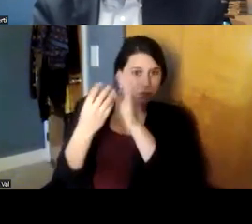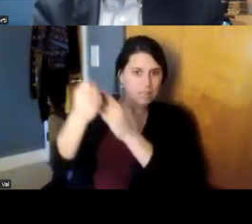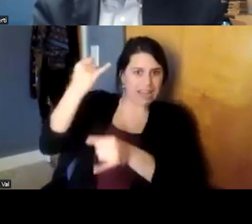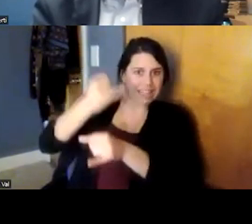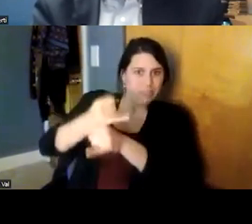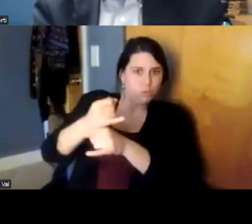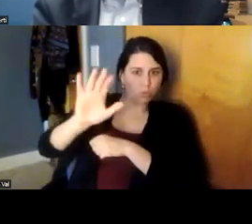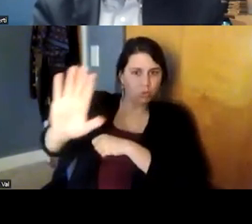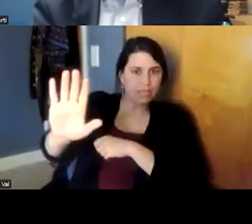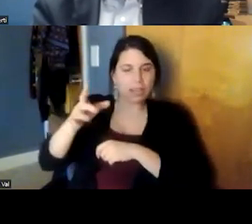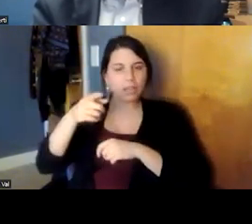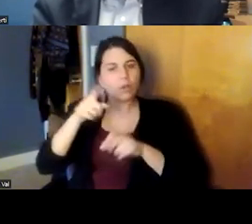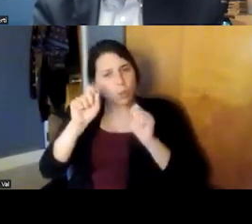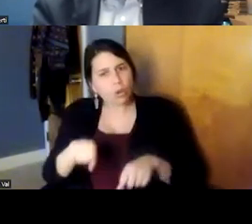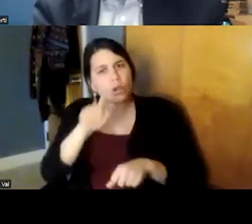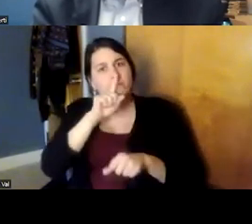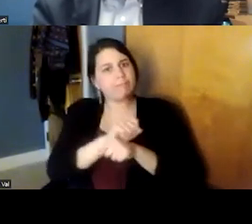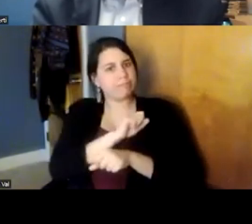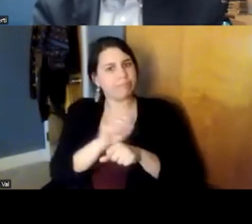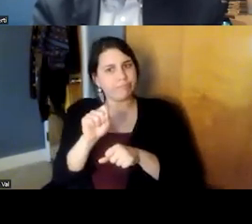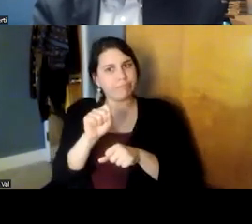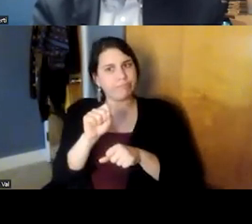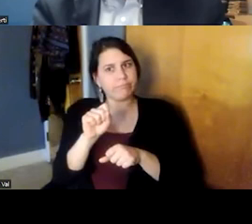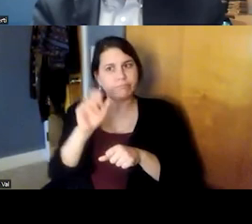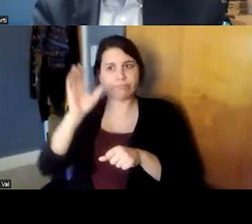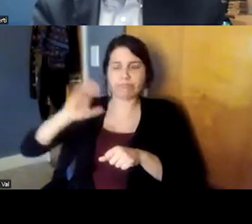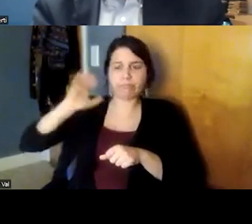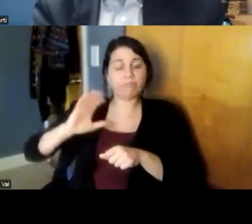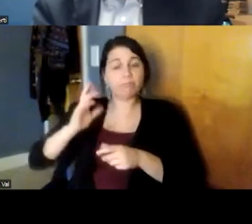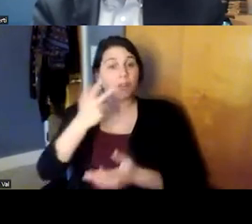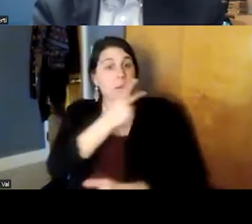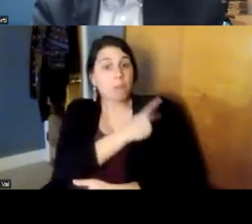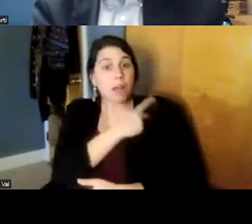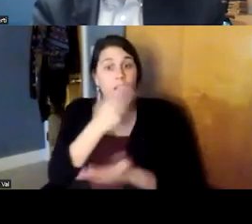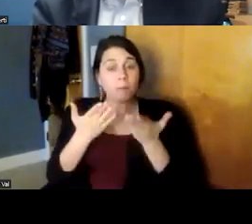where you could actually in those days when patients would stay 30 days where you could